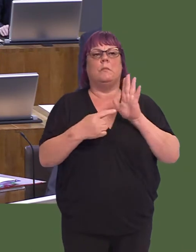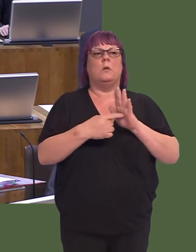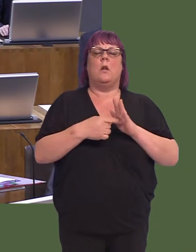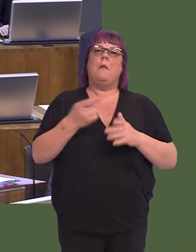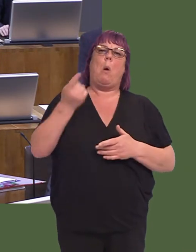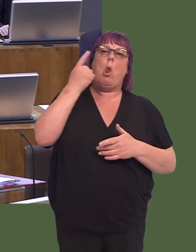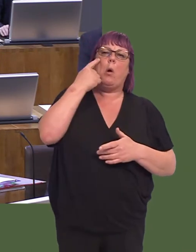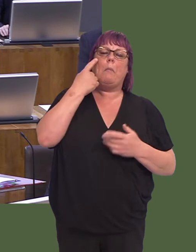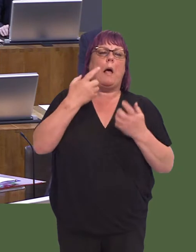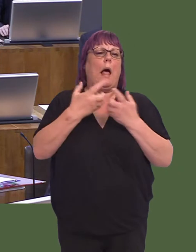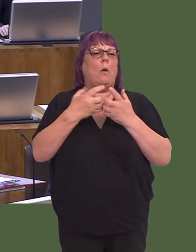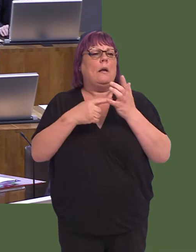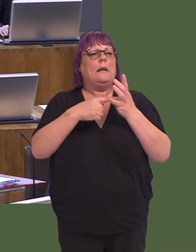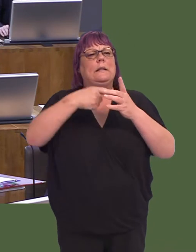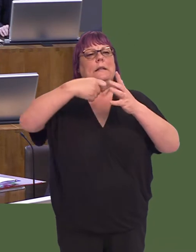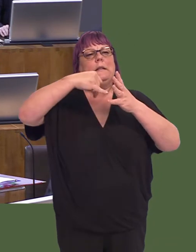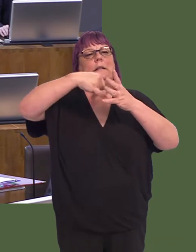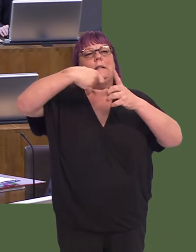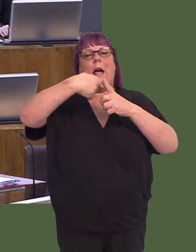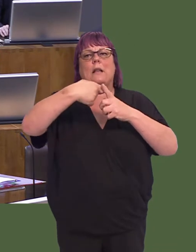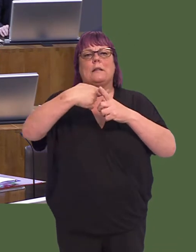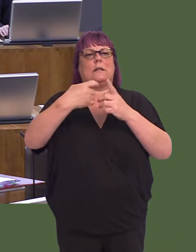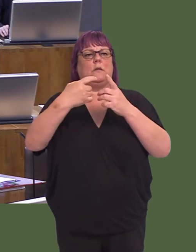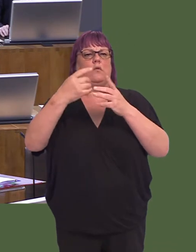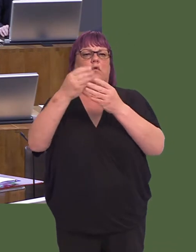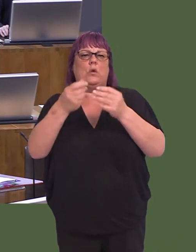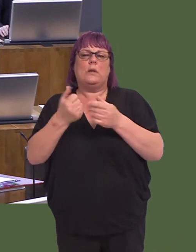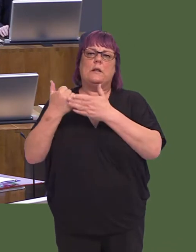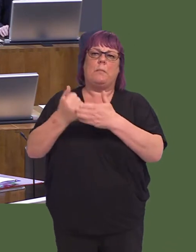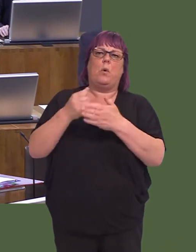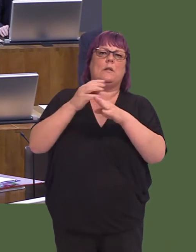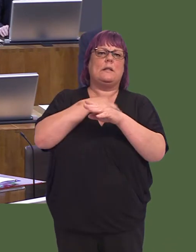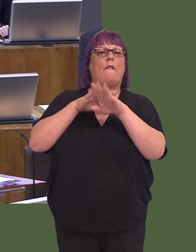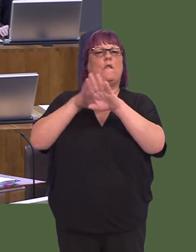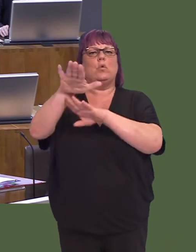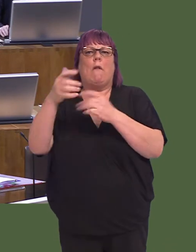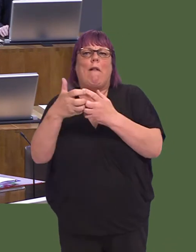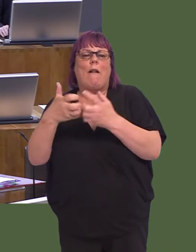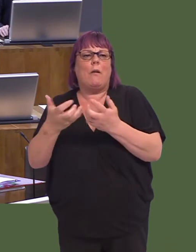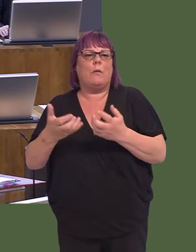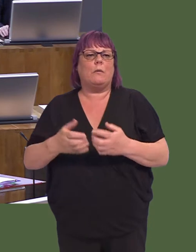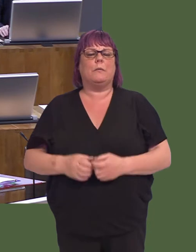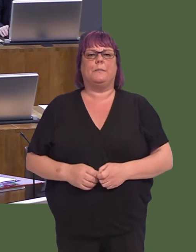now looking at how TASC resources can be used to support staff in the future as part of